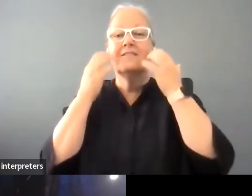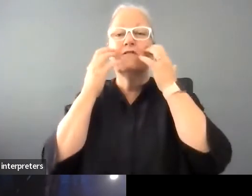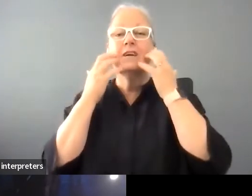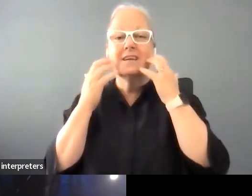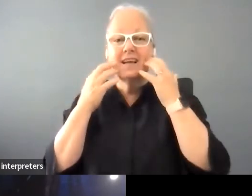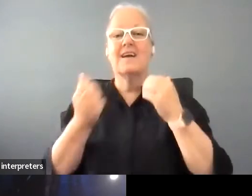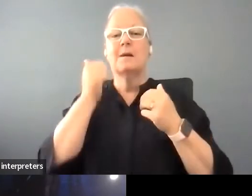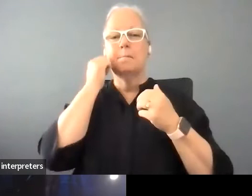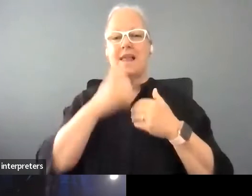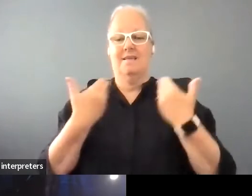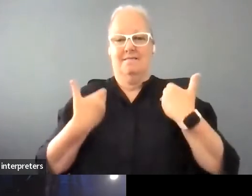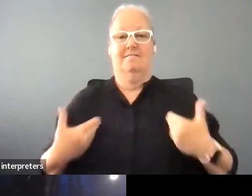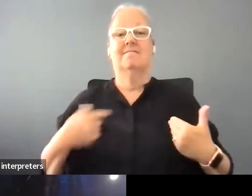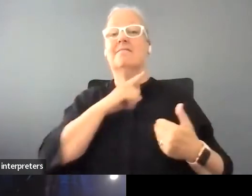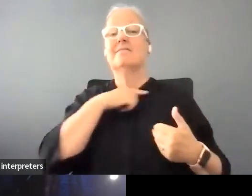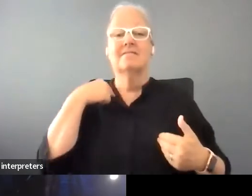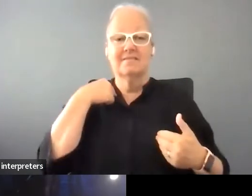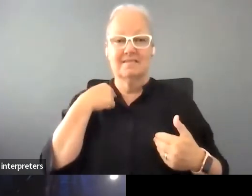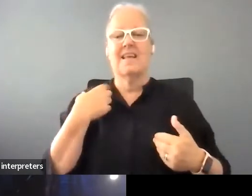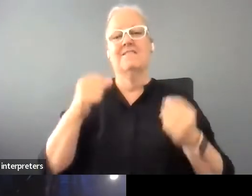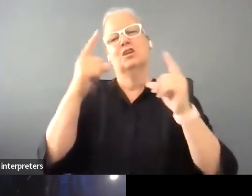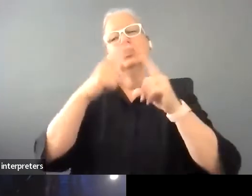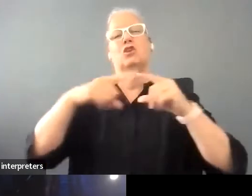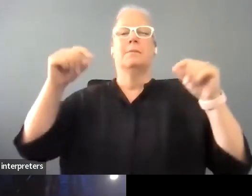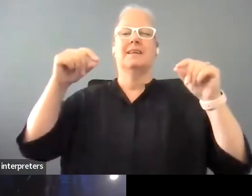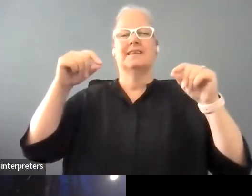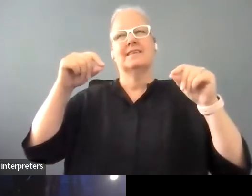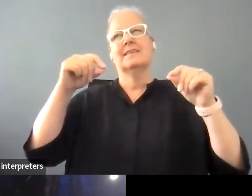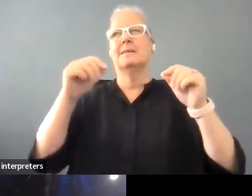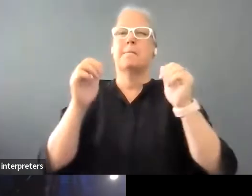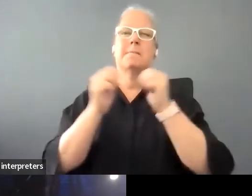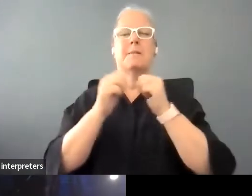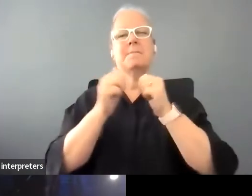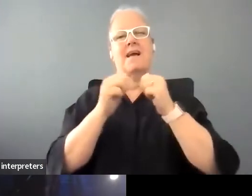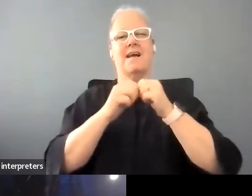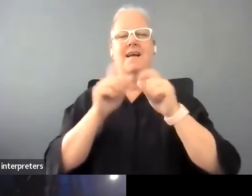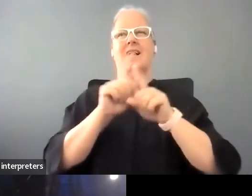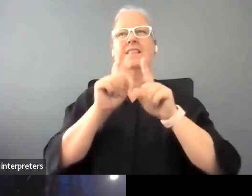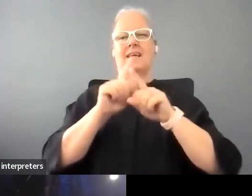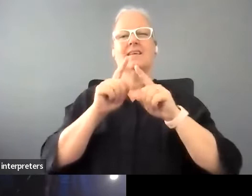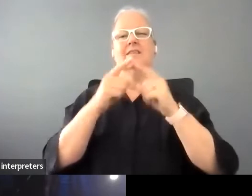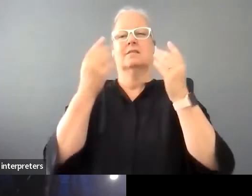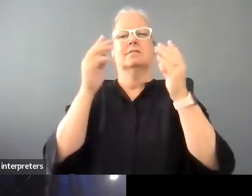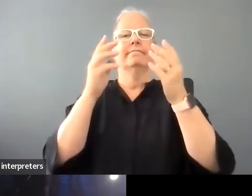sleeveless top and I have a Japanese style paper paper screen behind me which is black, which has